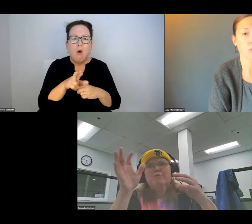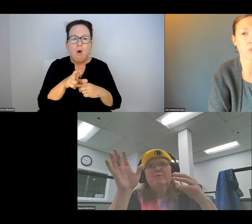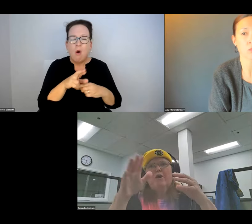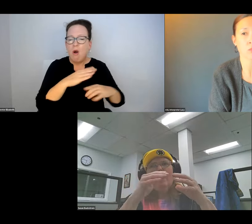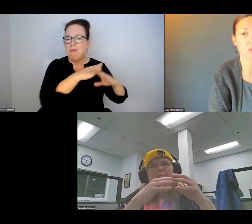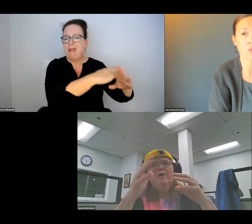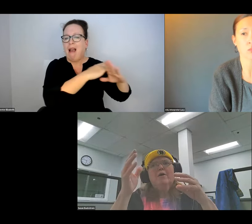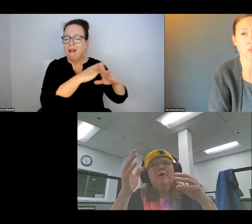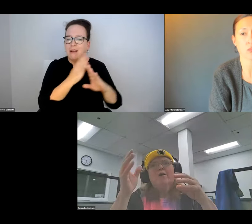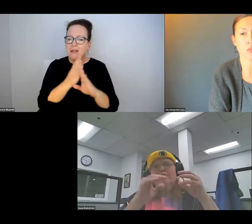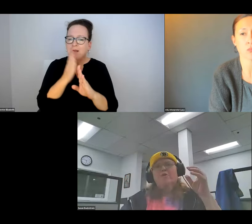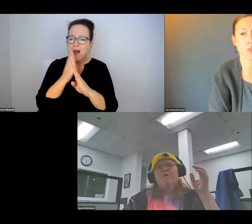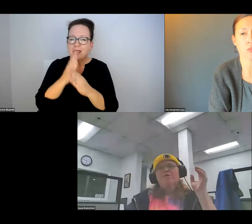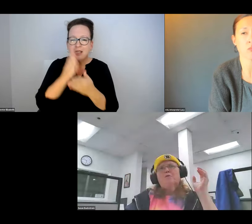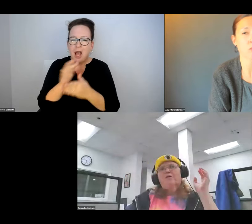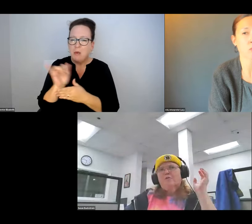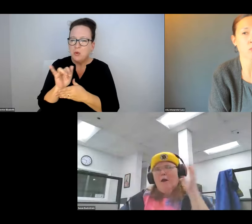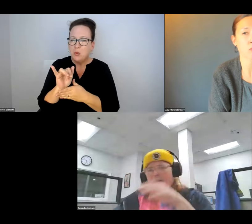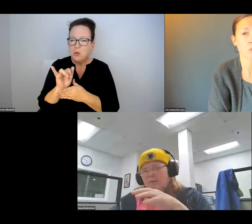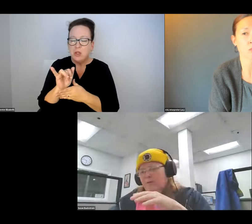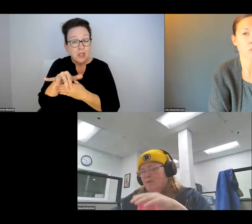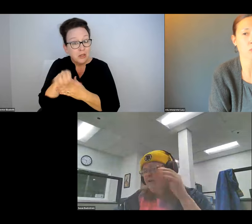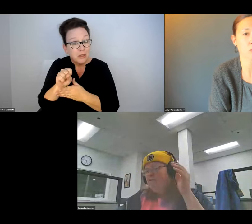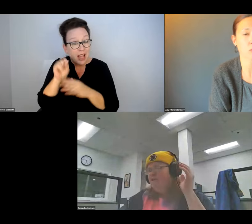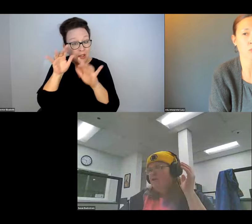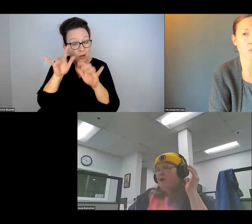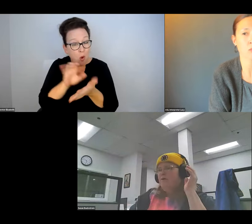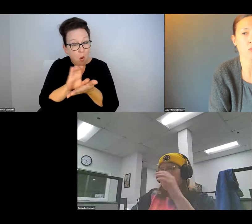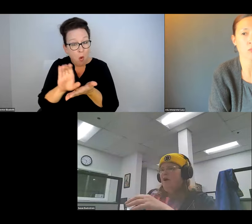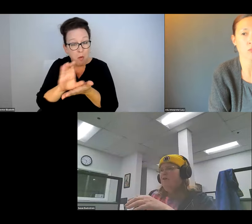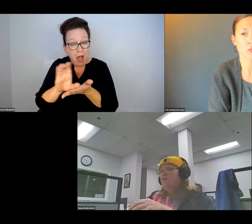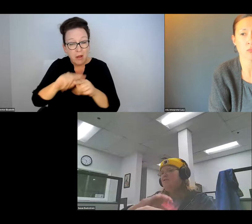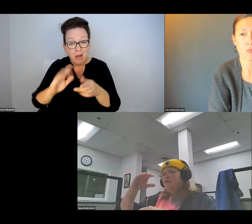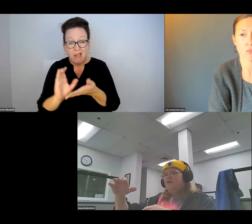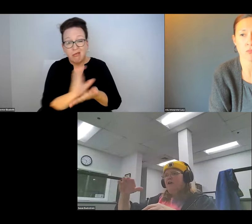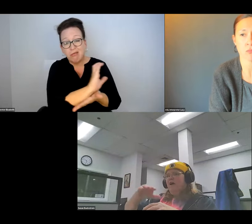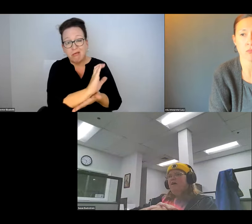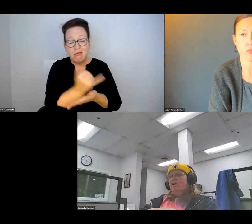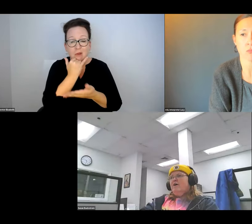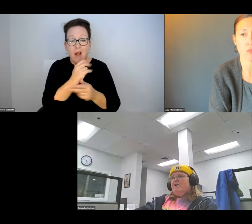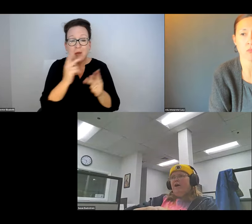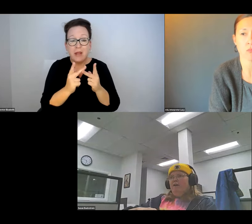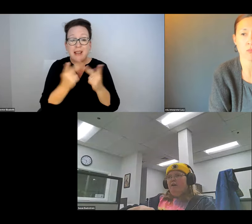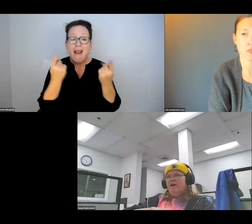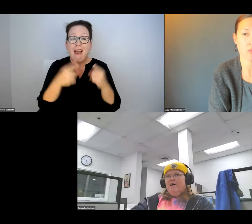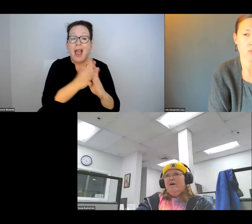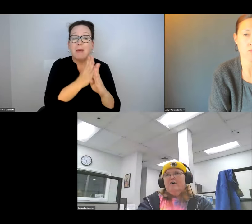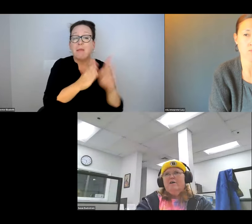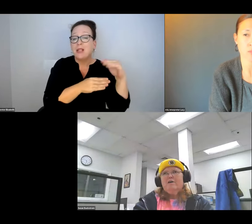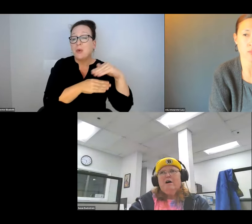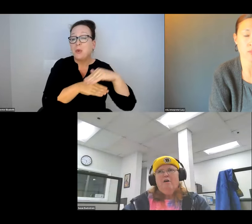A GOOD JOB PLOWING THE ROAD, BUT PLOW IT INTO THE CURB CUT AND THE WAY OF A BUS STOP.